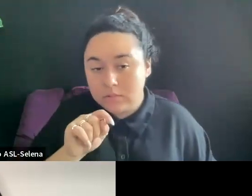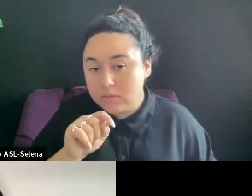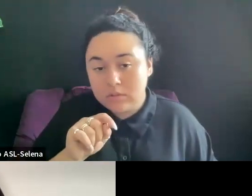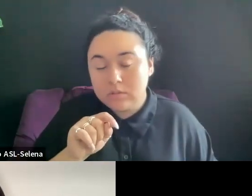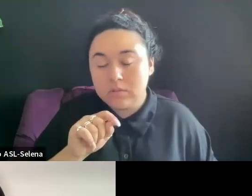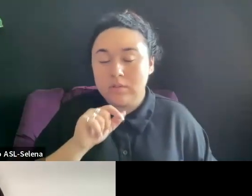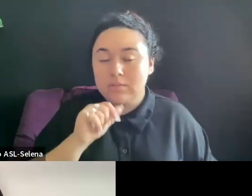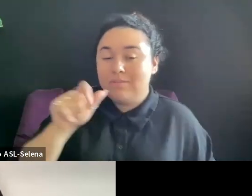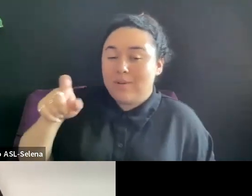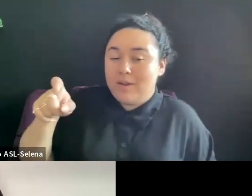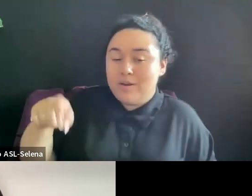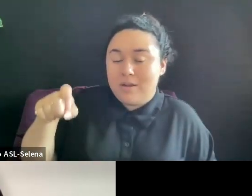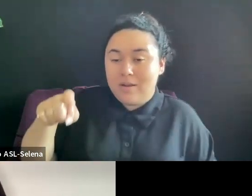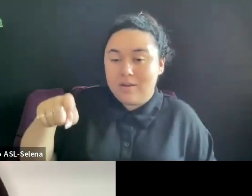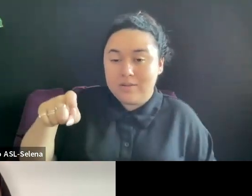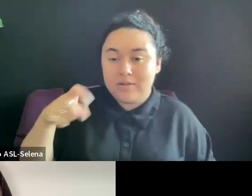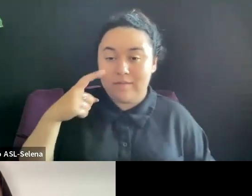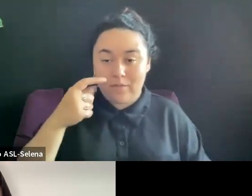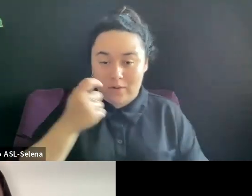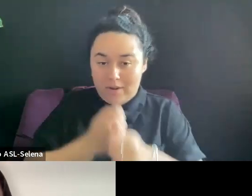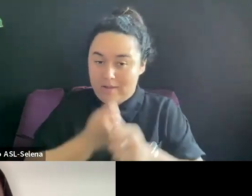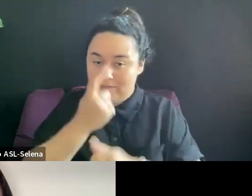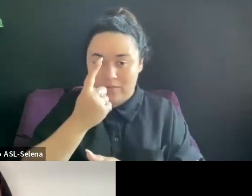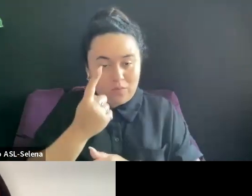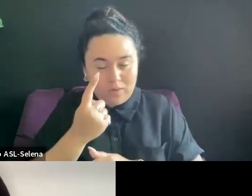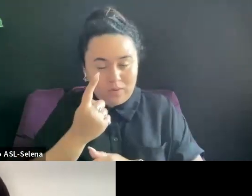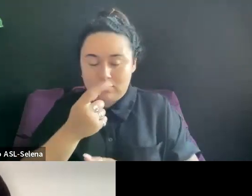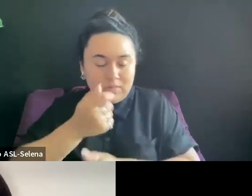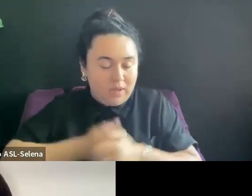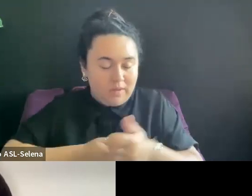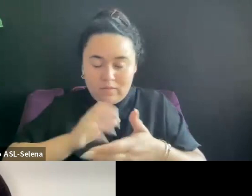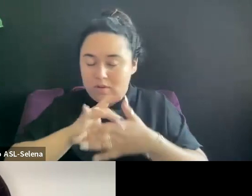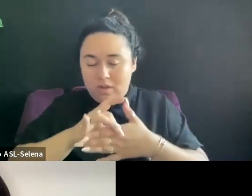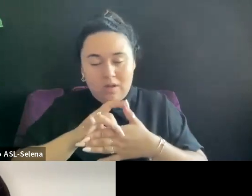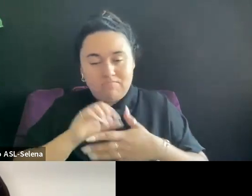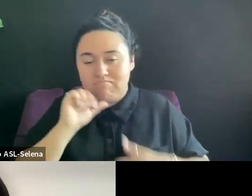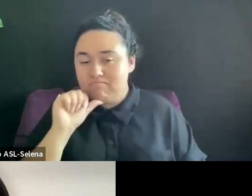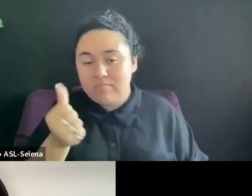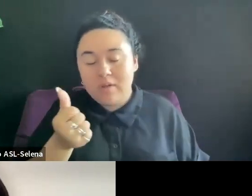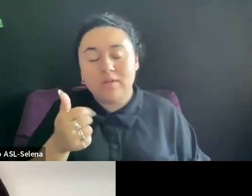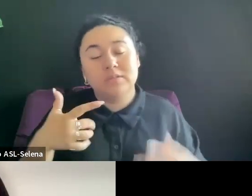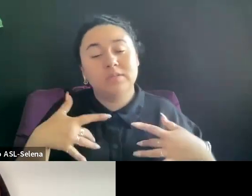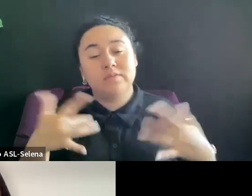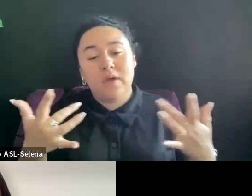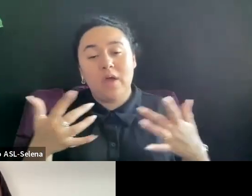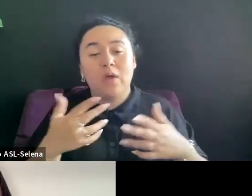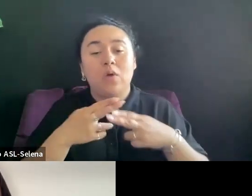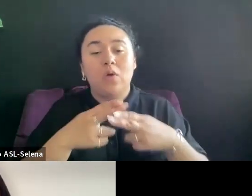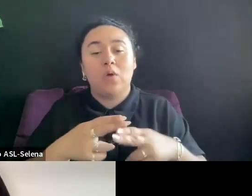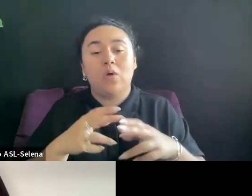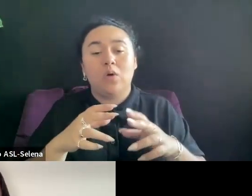NOT NECESSARILY FOR EVERY KIND OF CONTENT WAS AN EVENT CALLED THE WORLD CONGRESS OF SCIENCE AND